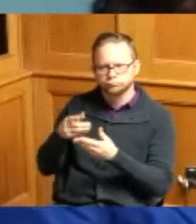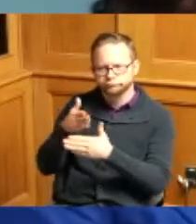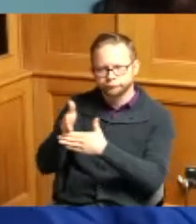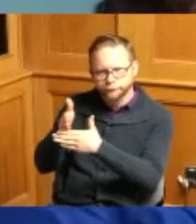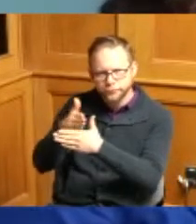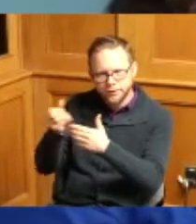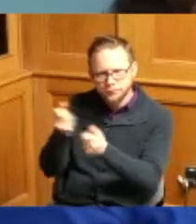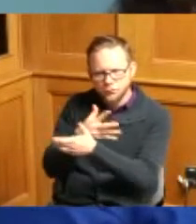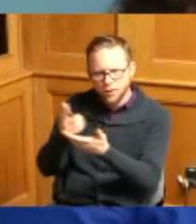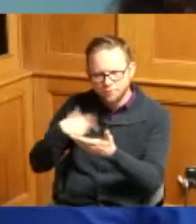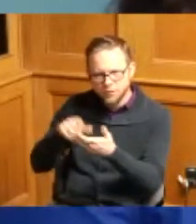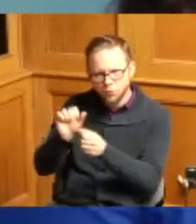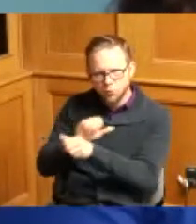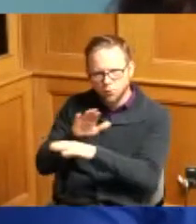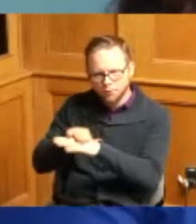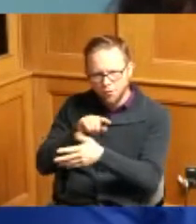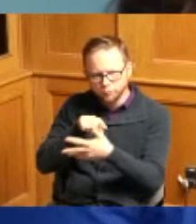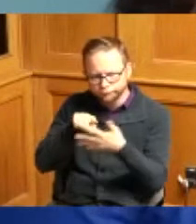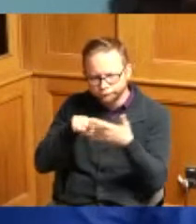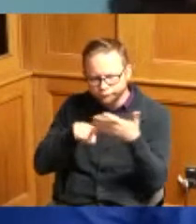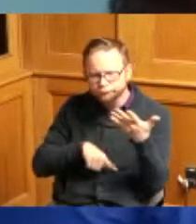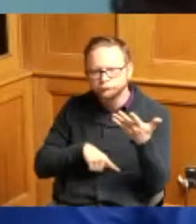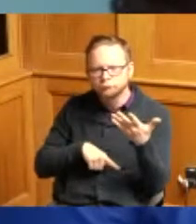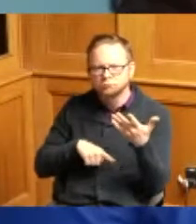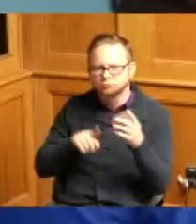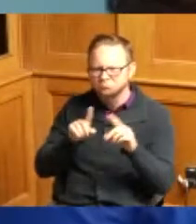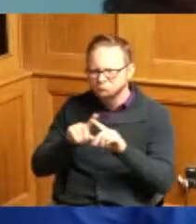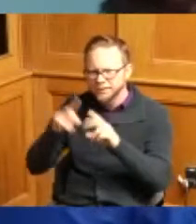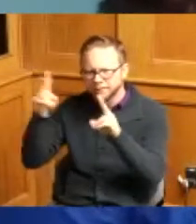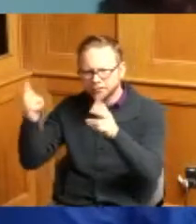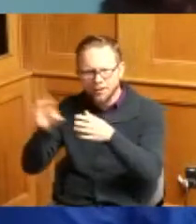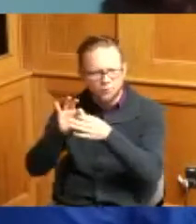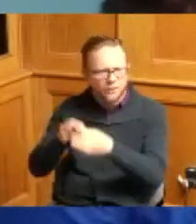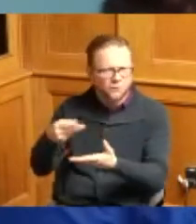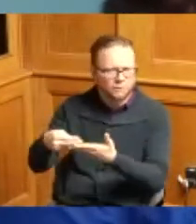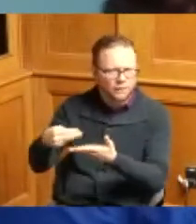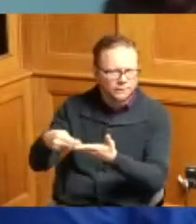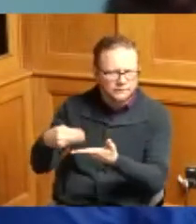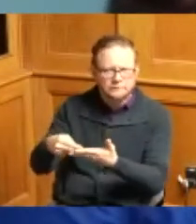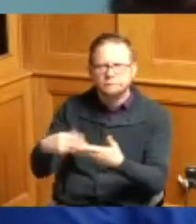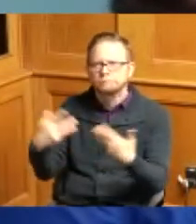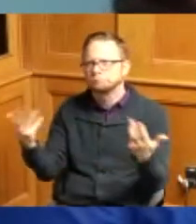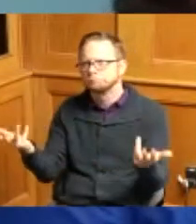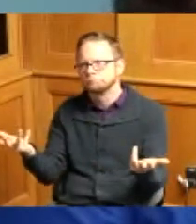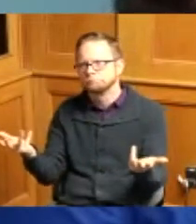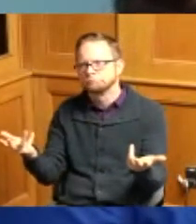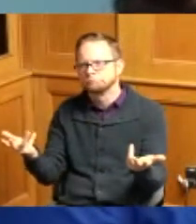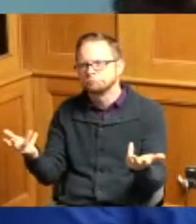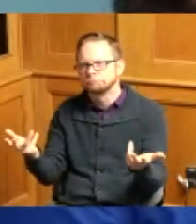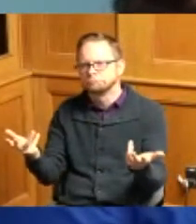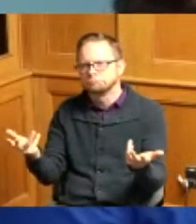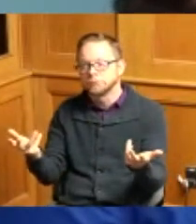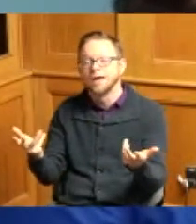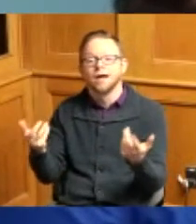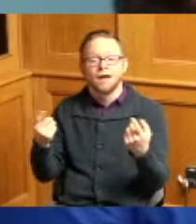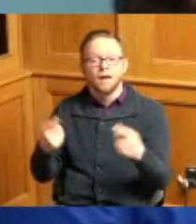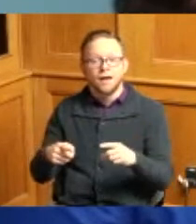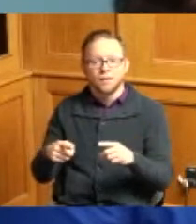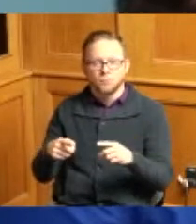we talked about a lot of different things in terms of funding as well as one Ohio we talked about the